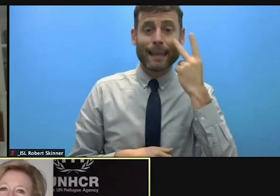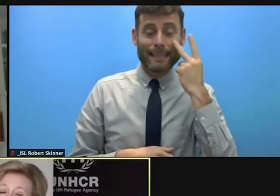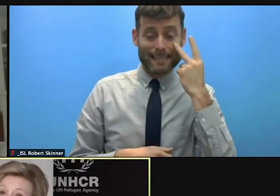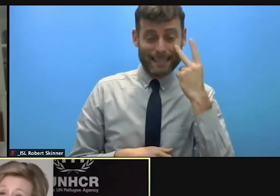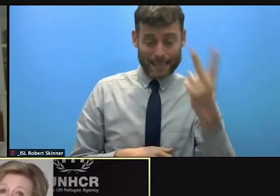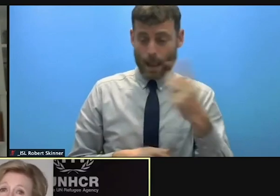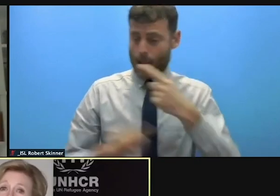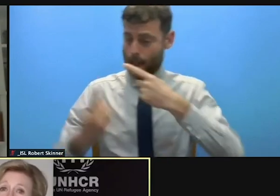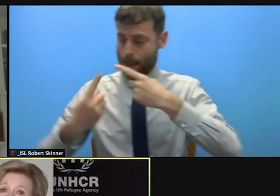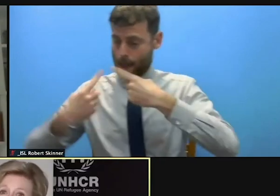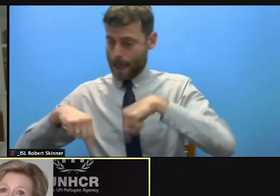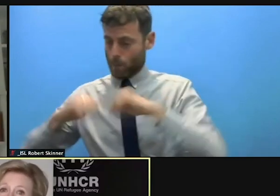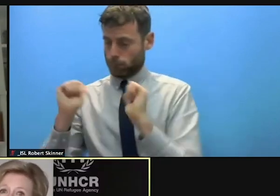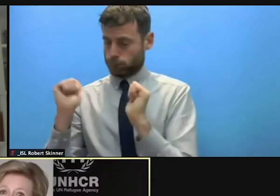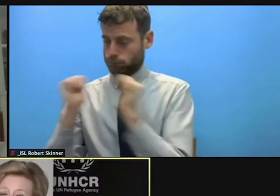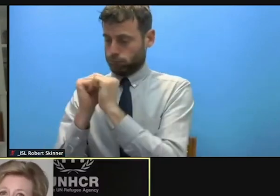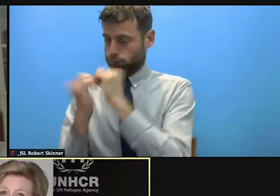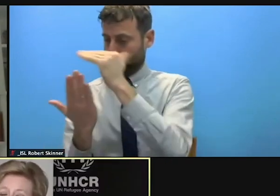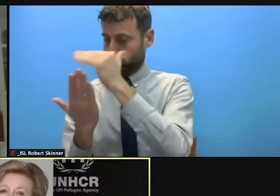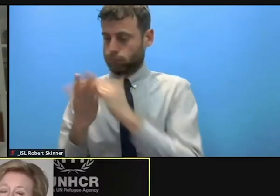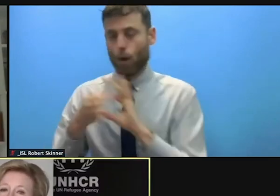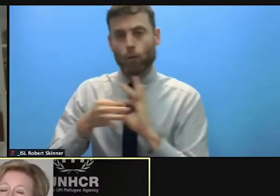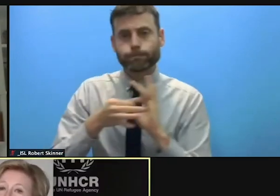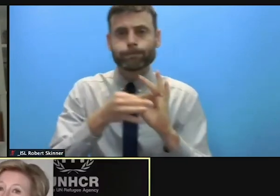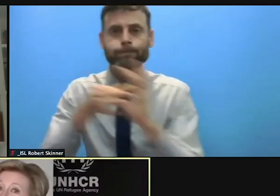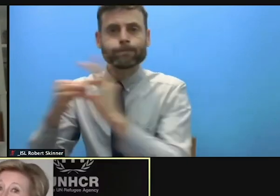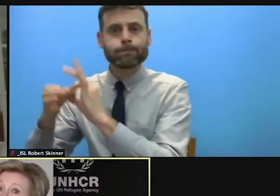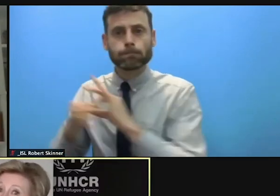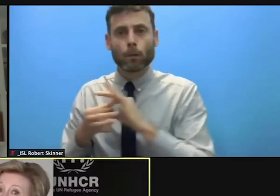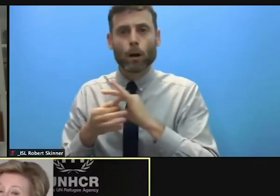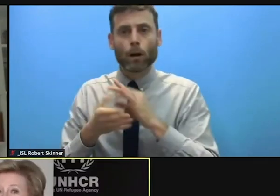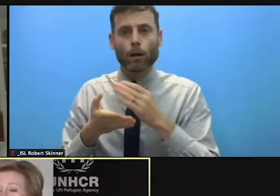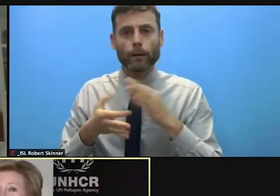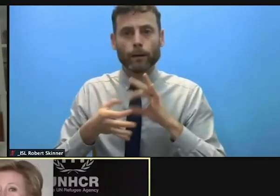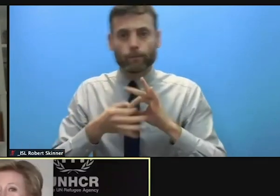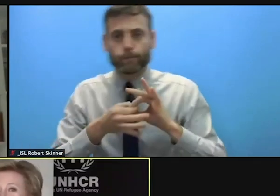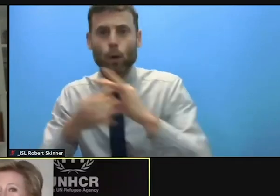solidarity and shared responsibility. That message was agreed two years ago